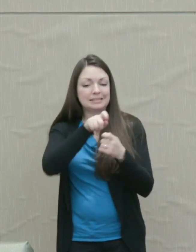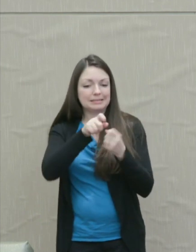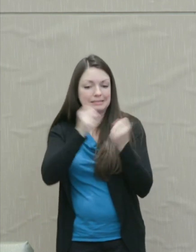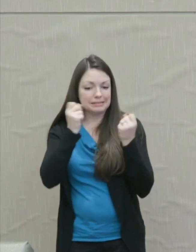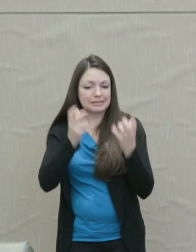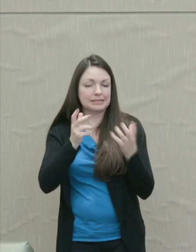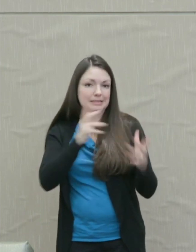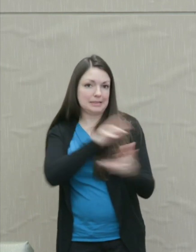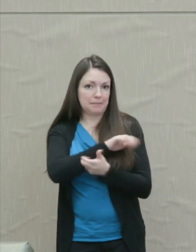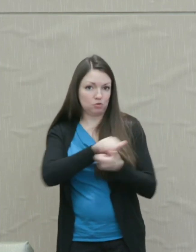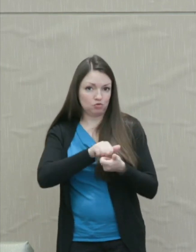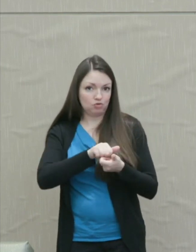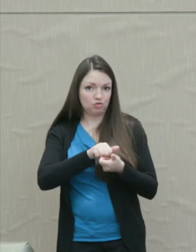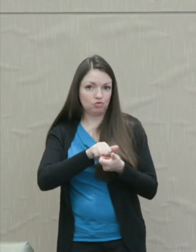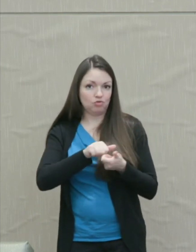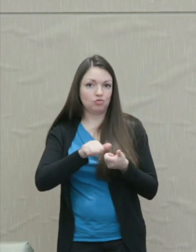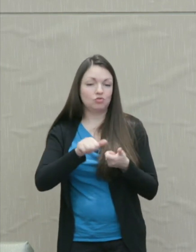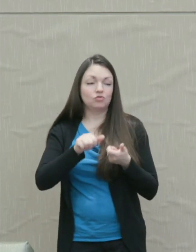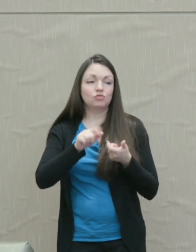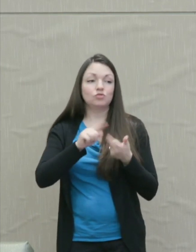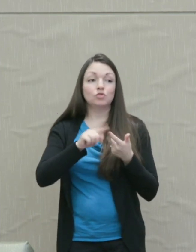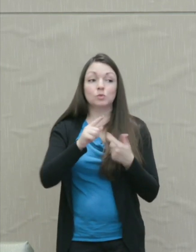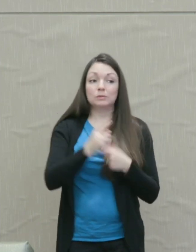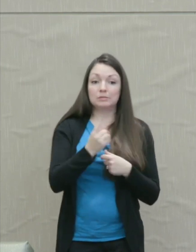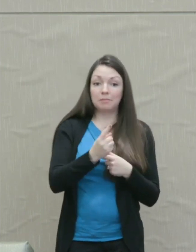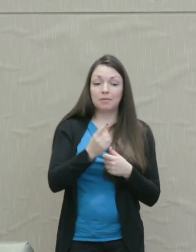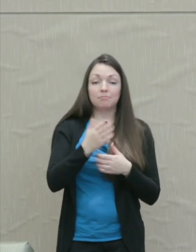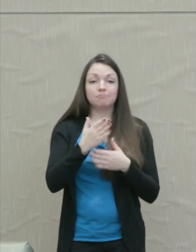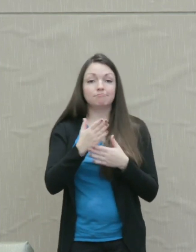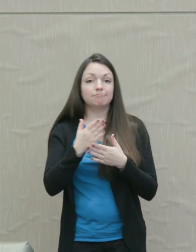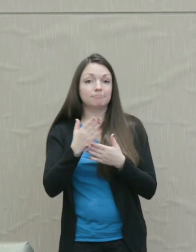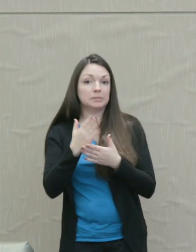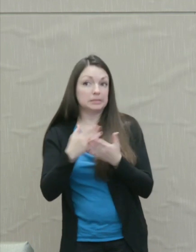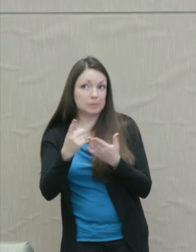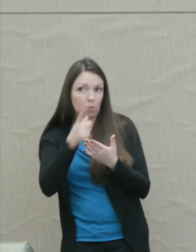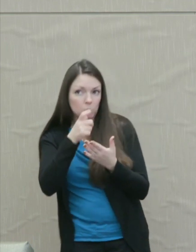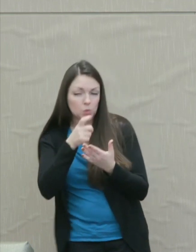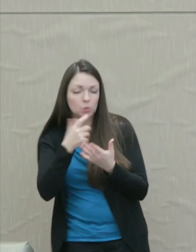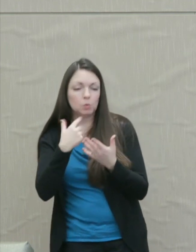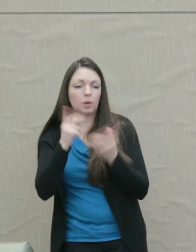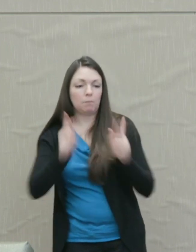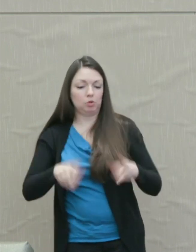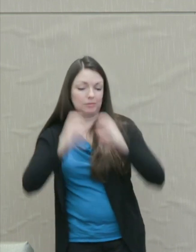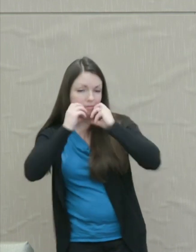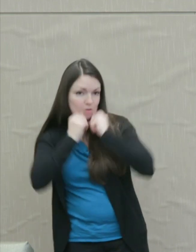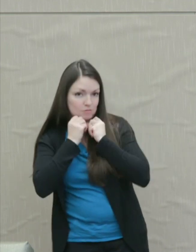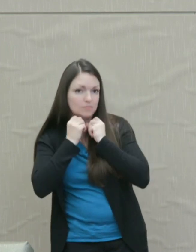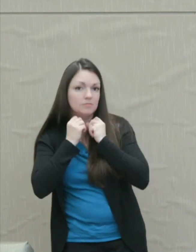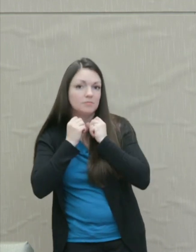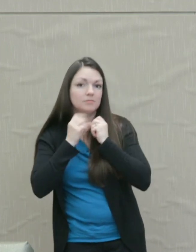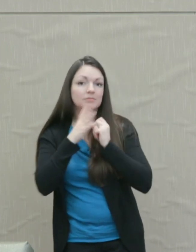to something or someone that one cares about and a damage that the angry person believes